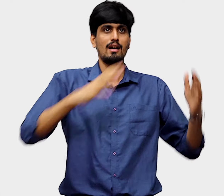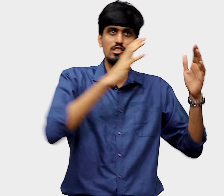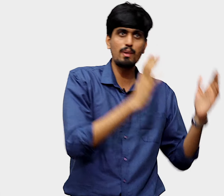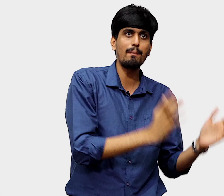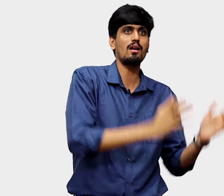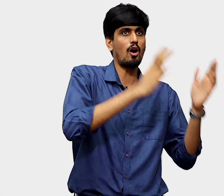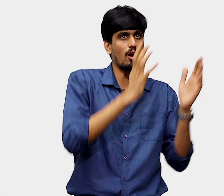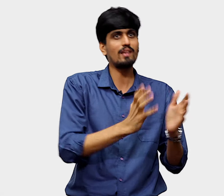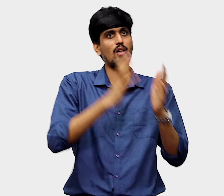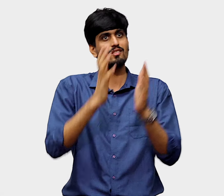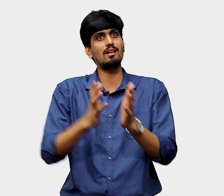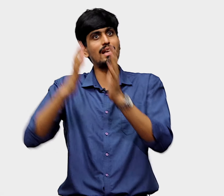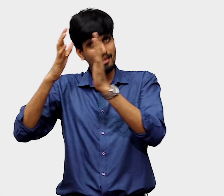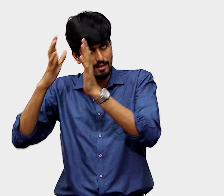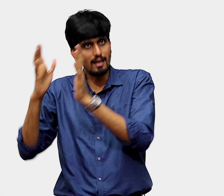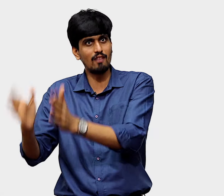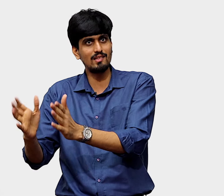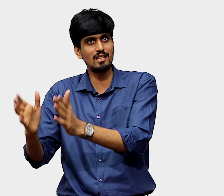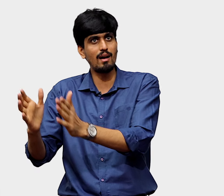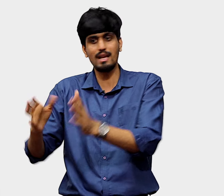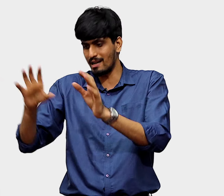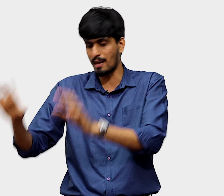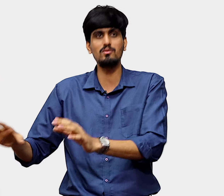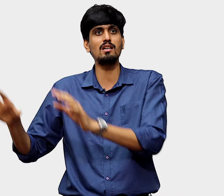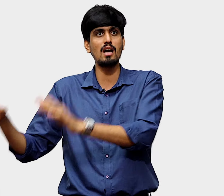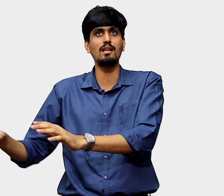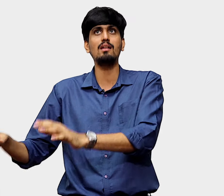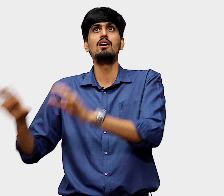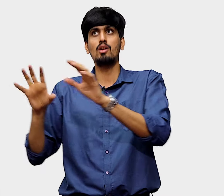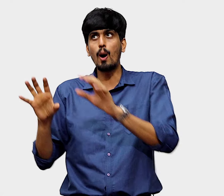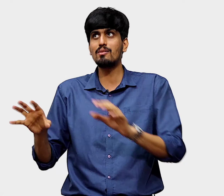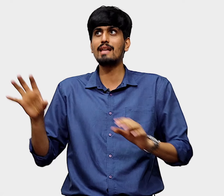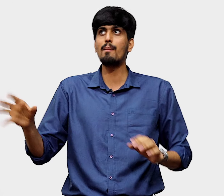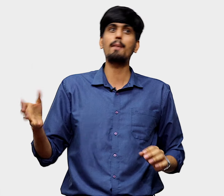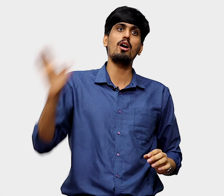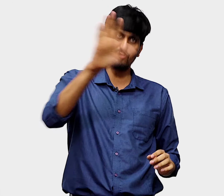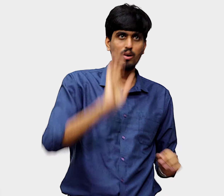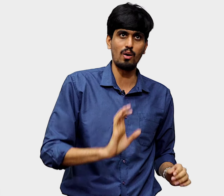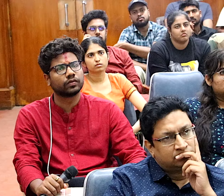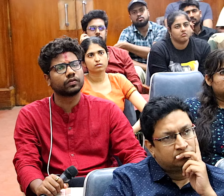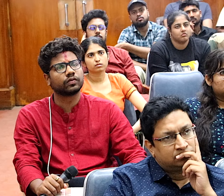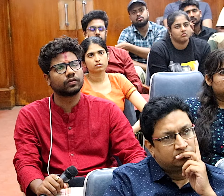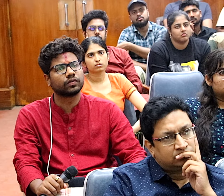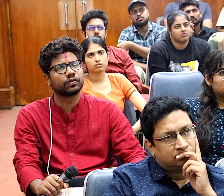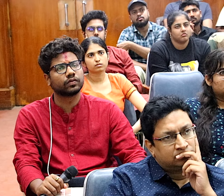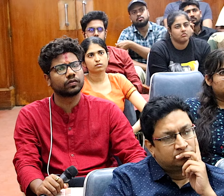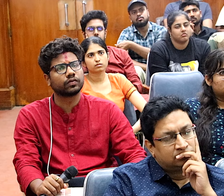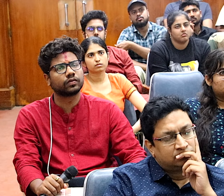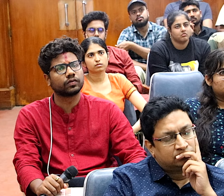Rich people are always constantly investing their money in something or the other in hopes that they will make a profit tomorrow. That's how normally the market works.